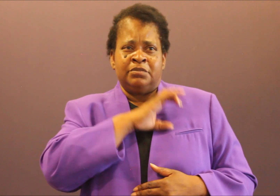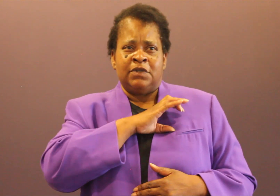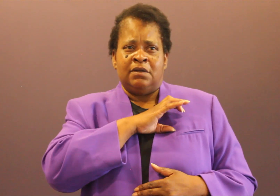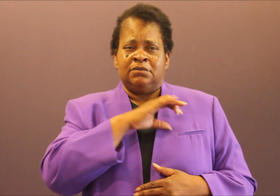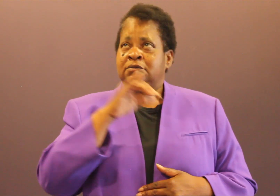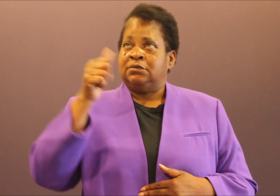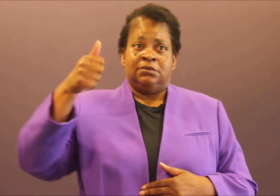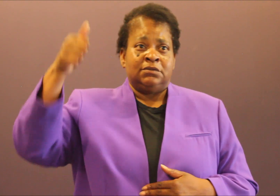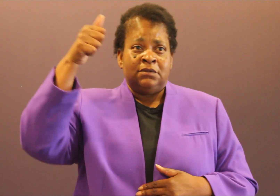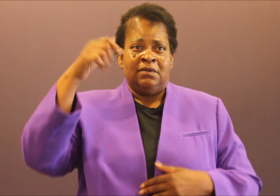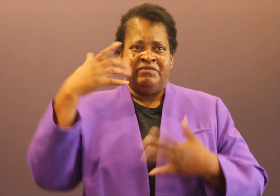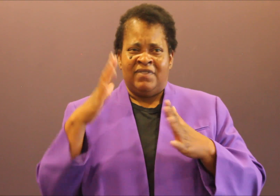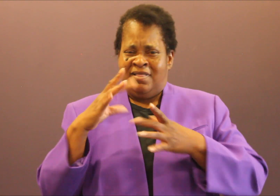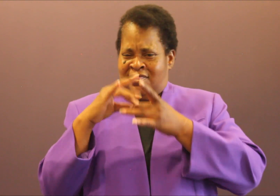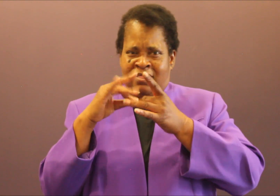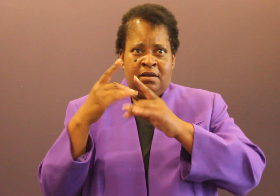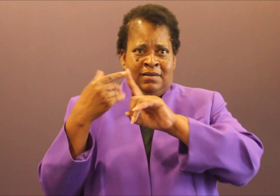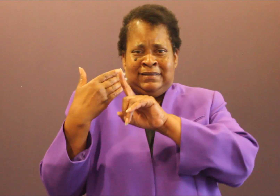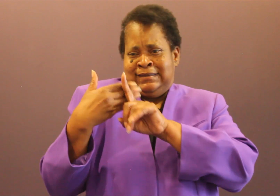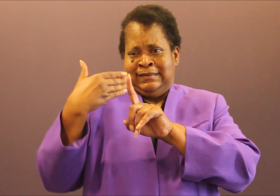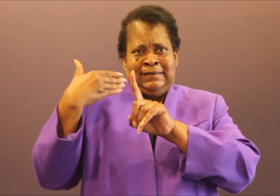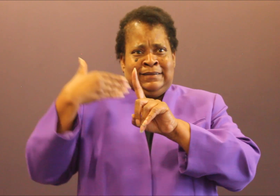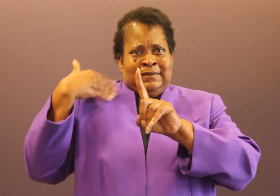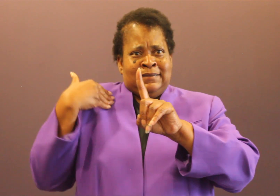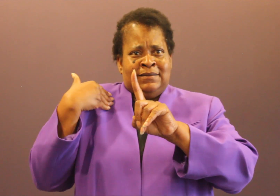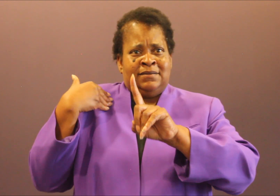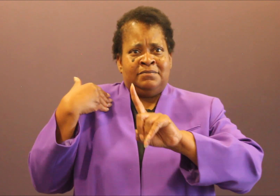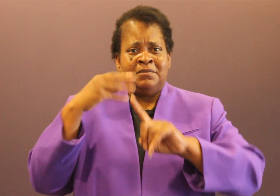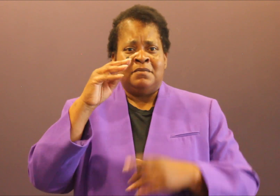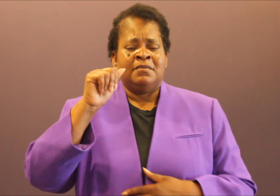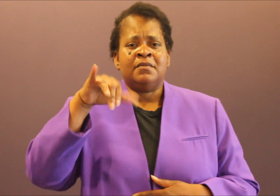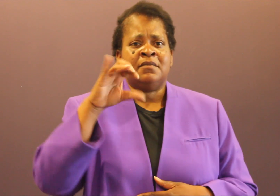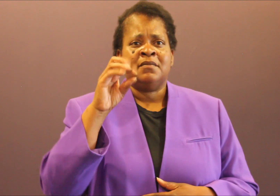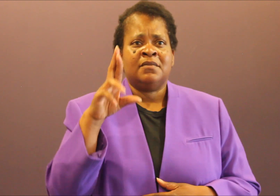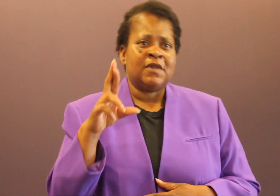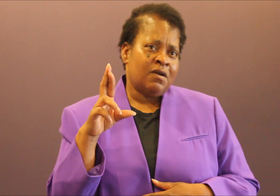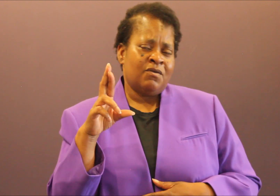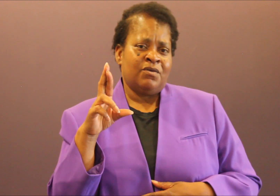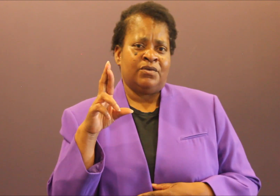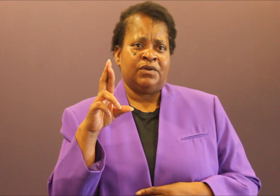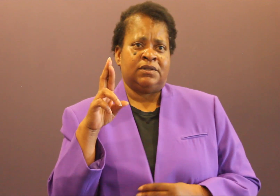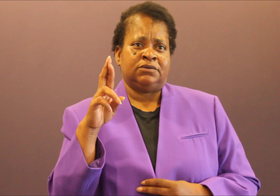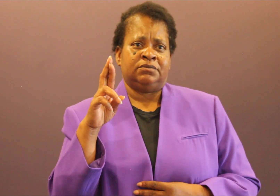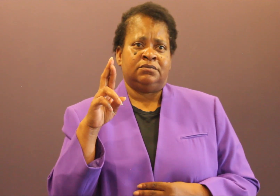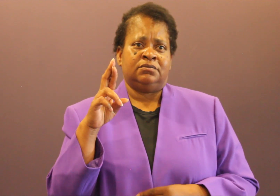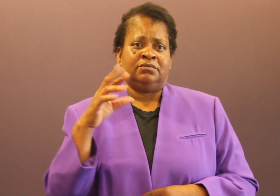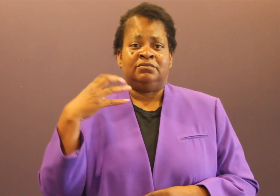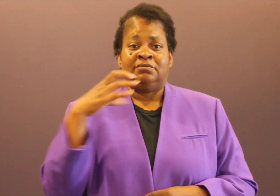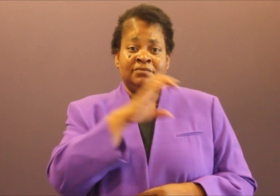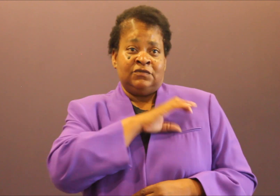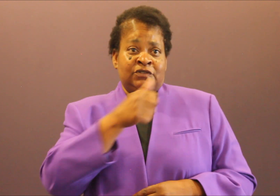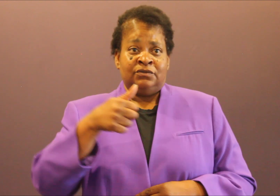we're gonna hide behind COVID. The Chief never wanted the COB. And